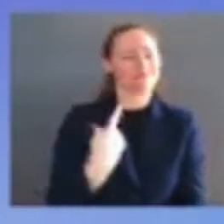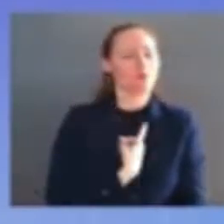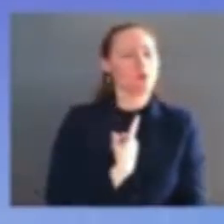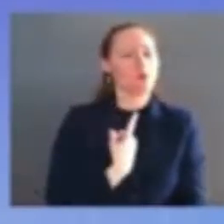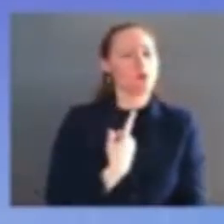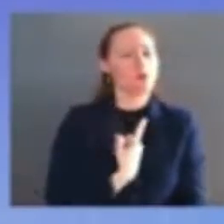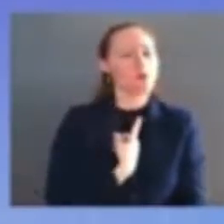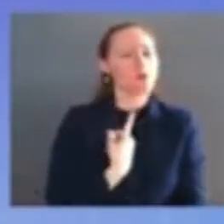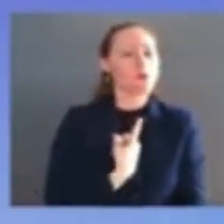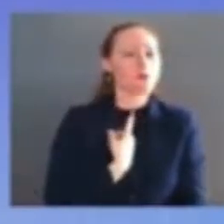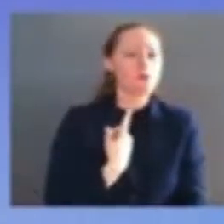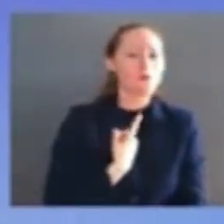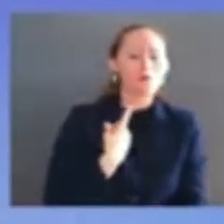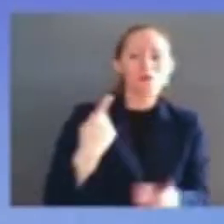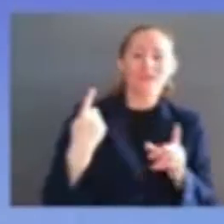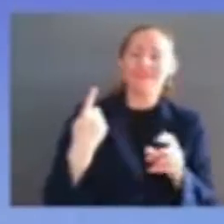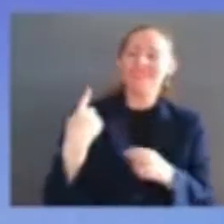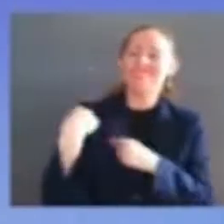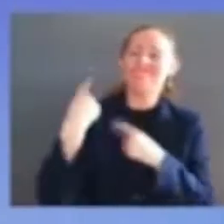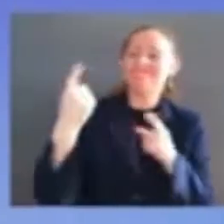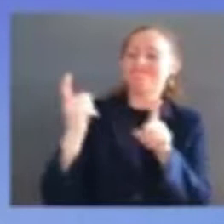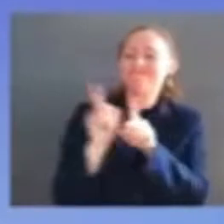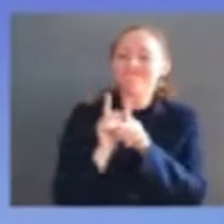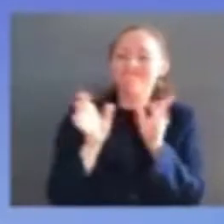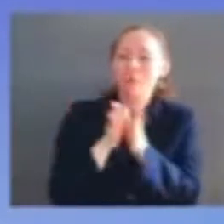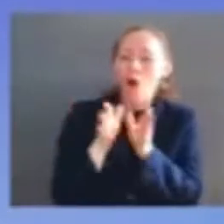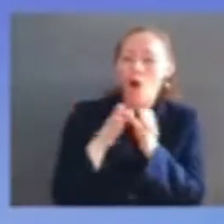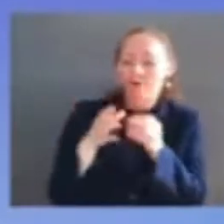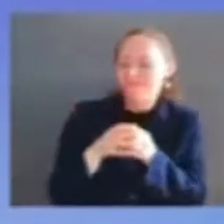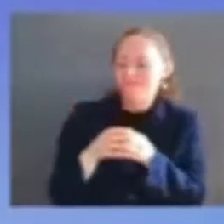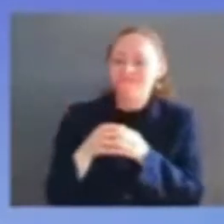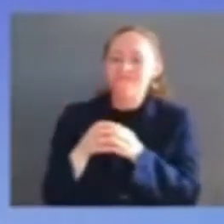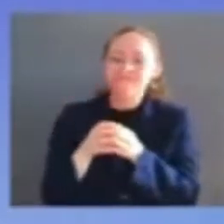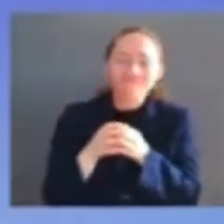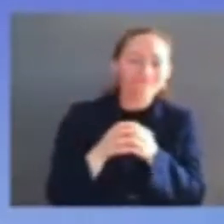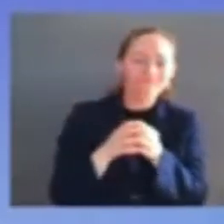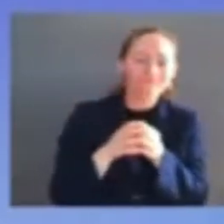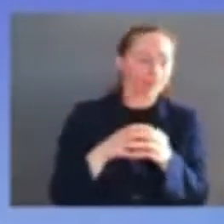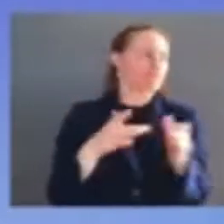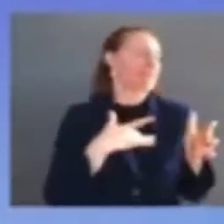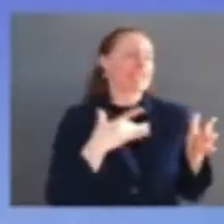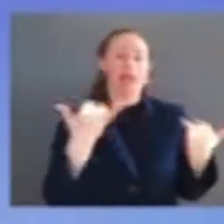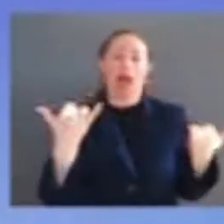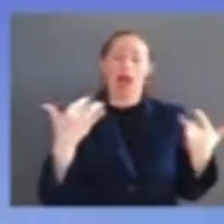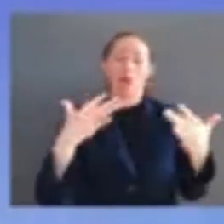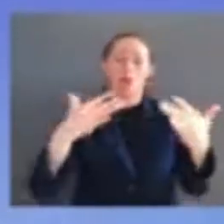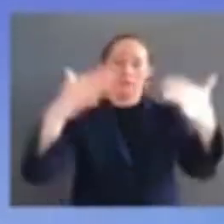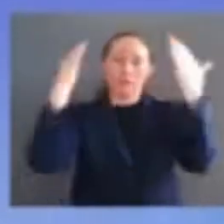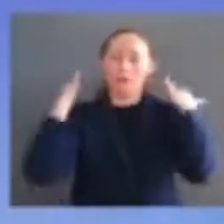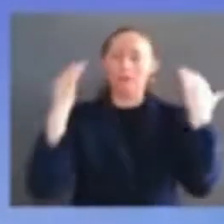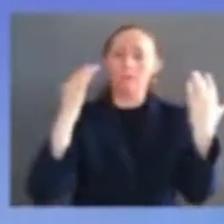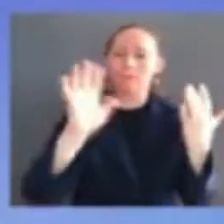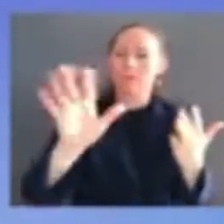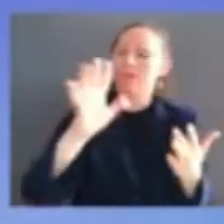so it's been somewhat overwhelming in a good way to recently be flooded with thousands of notes